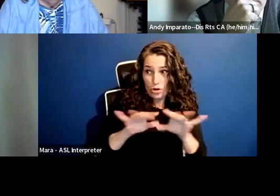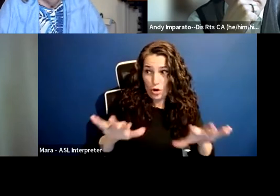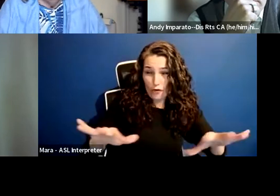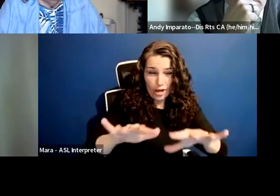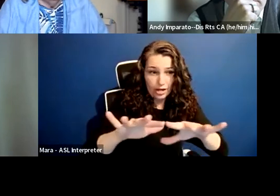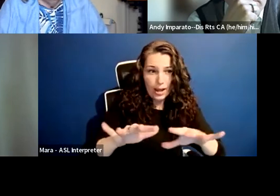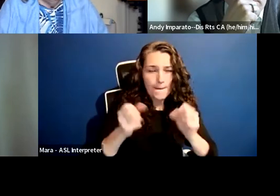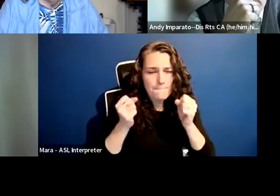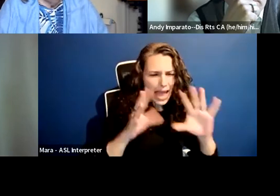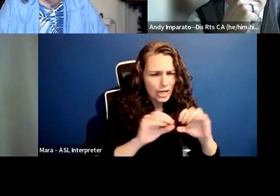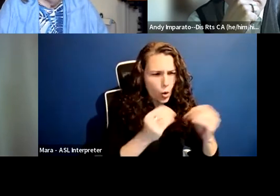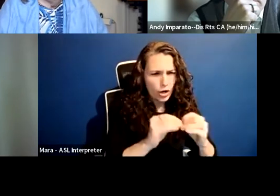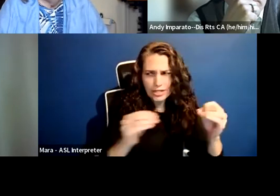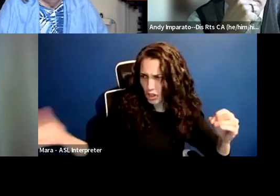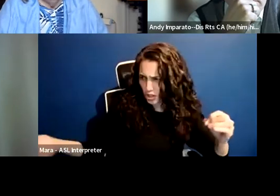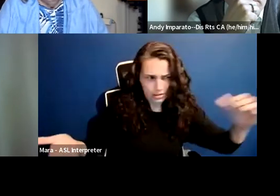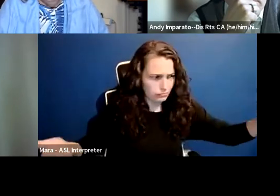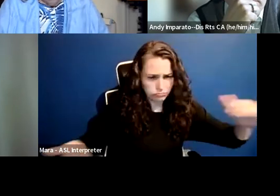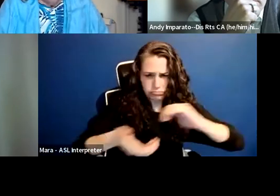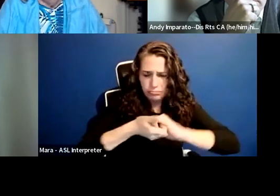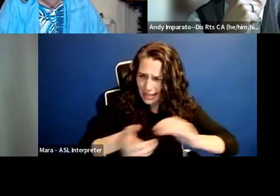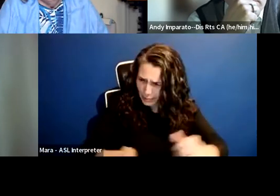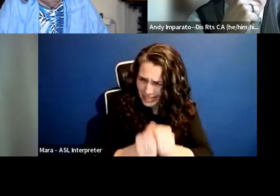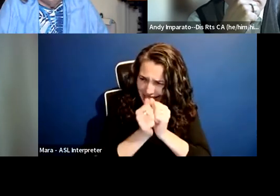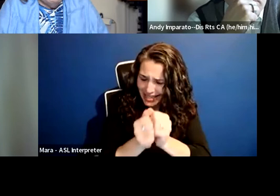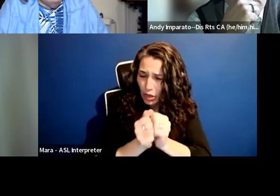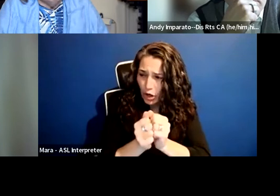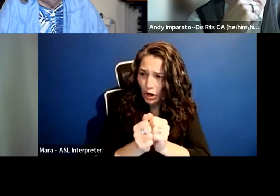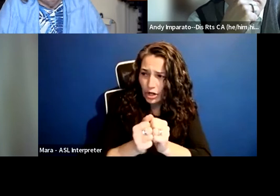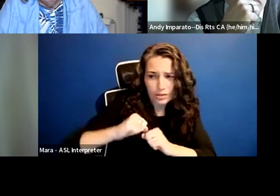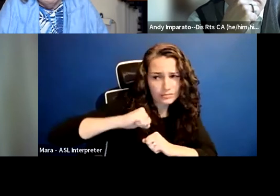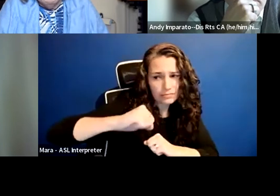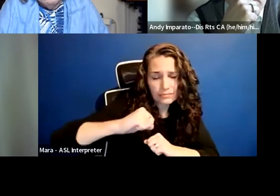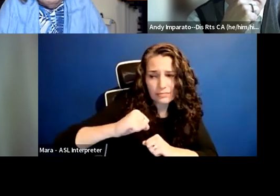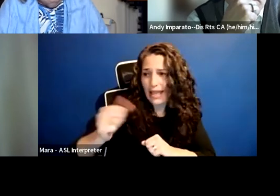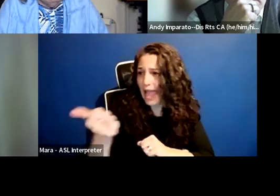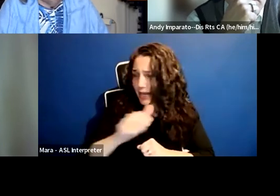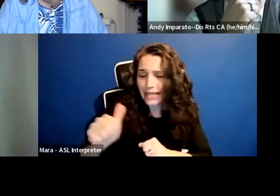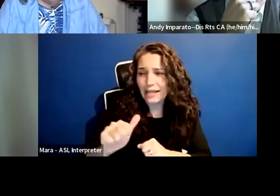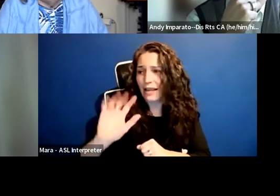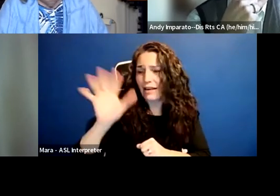to really fight against both federal and state potential rules